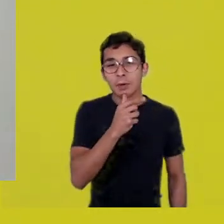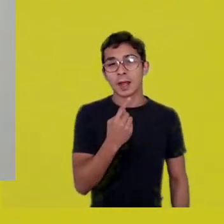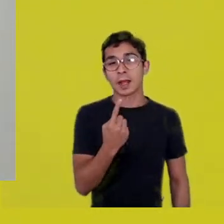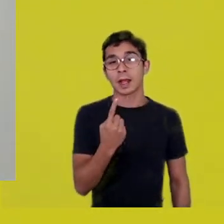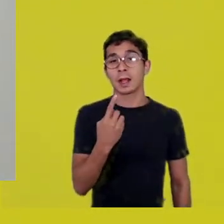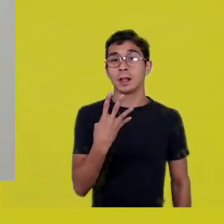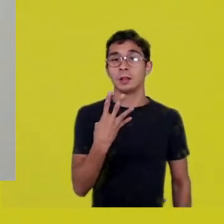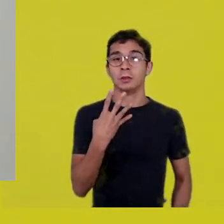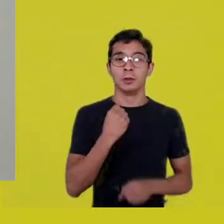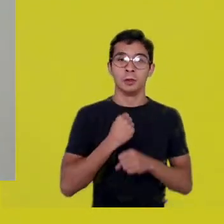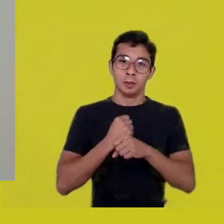finding it on the ground.